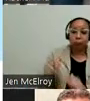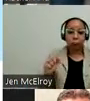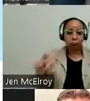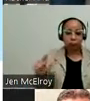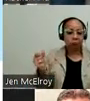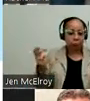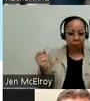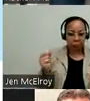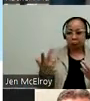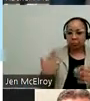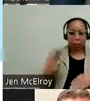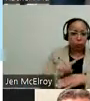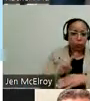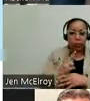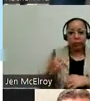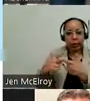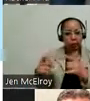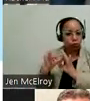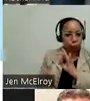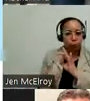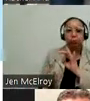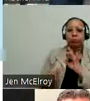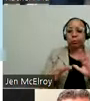interpreters or captioning. So I'm very grateful to all of our service